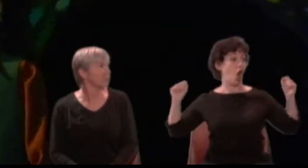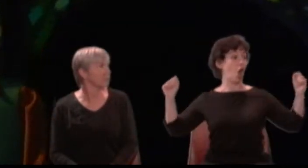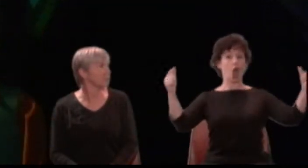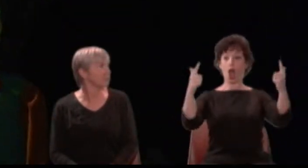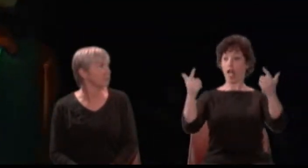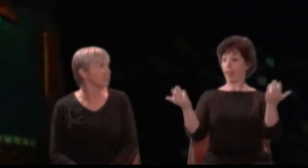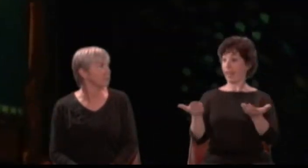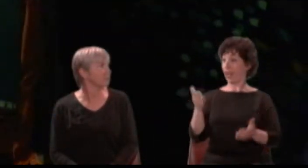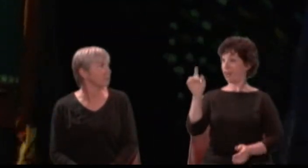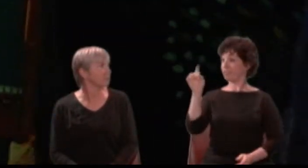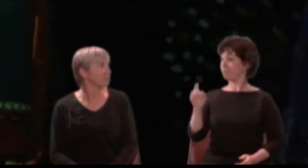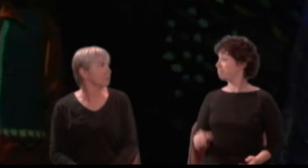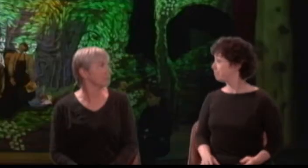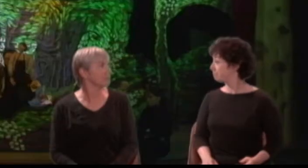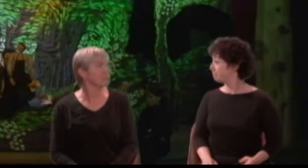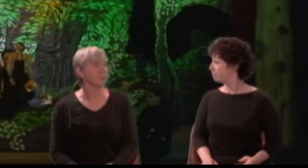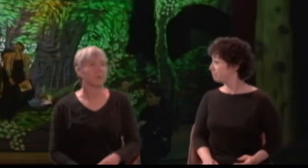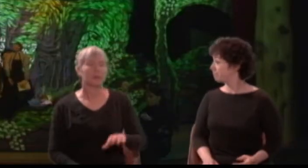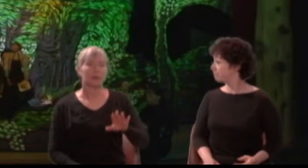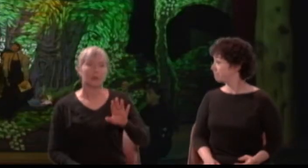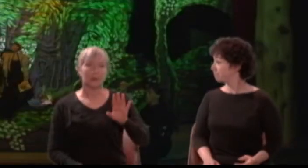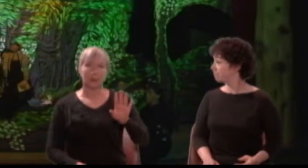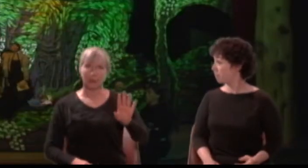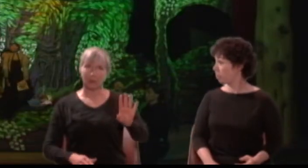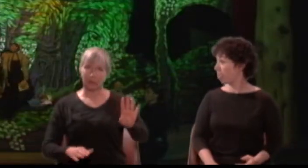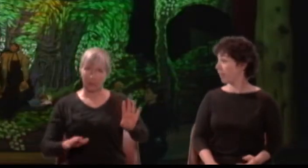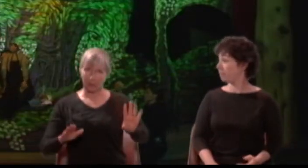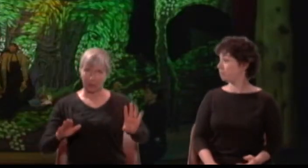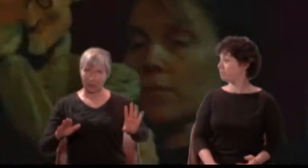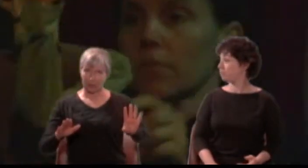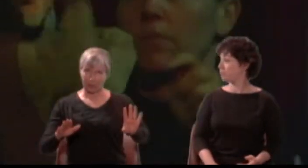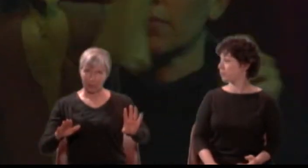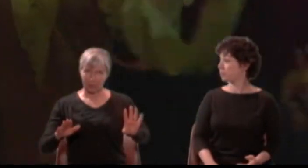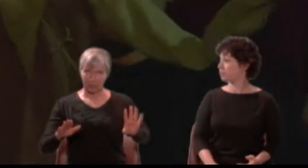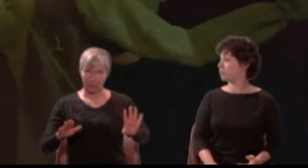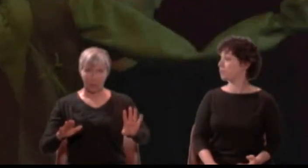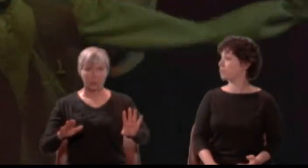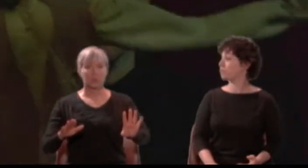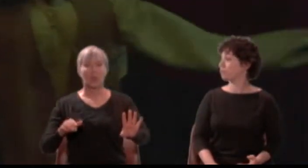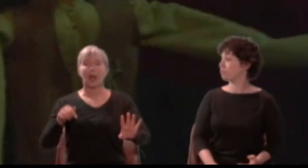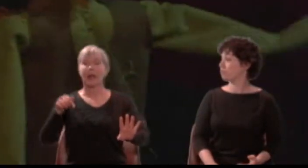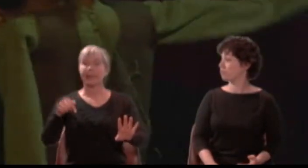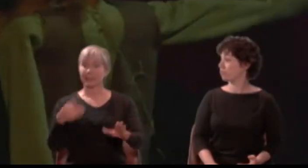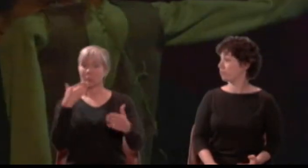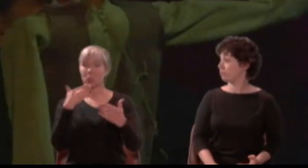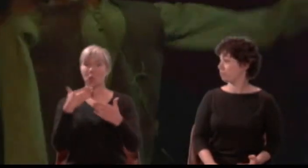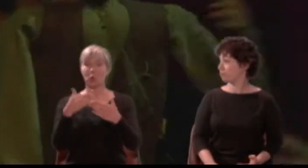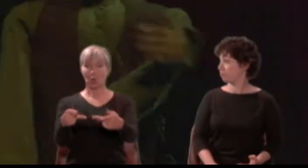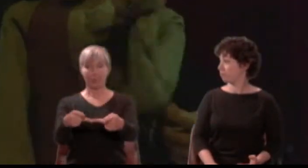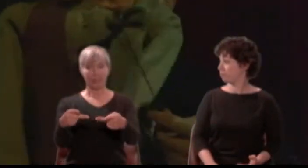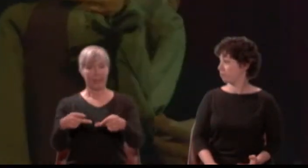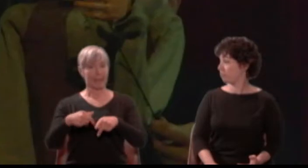Quince: Pat, pat; and here's a marvelous convenient place for rehearsal of the play